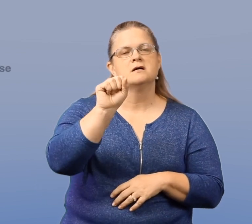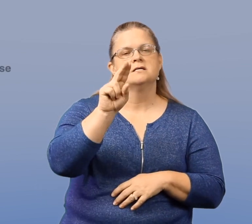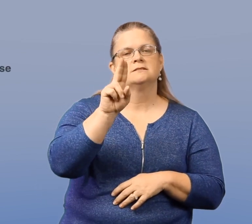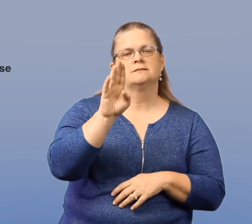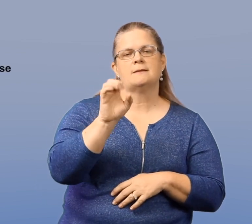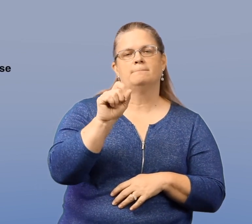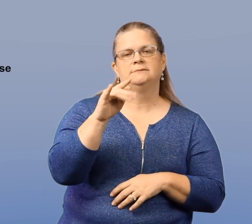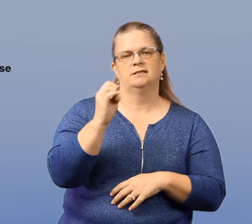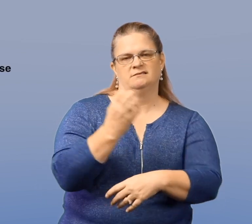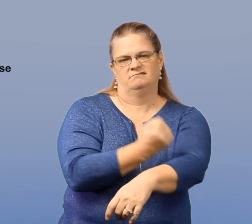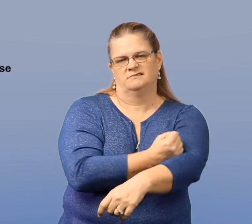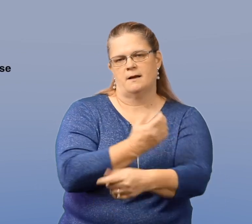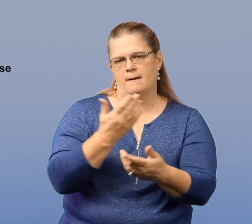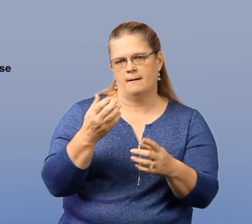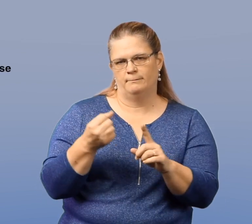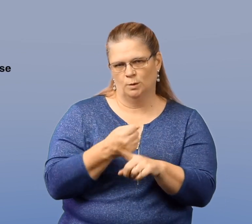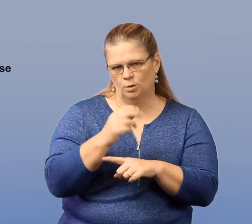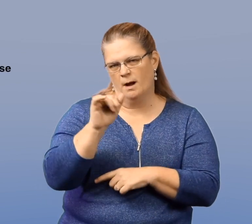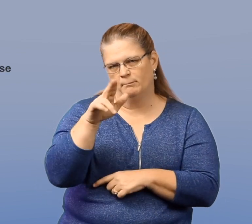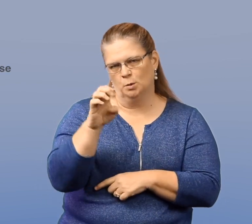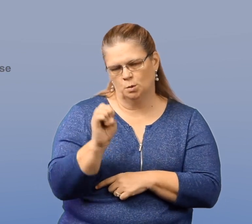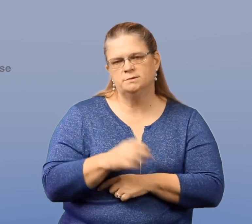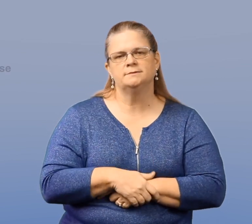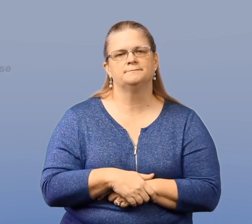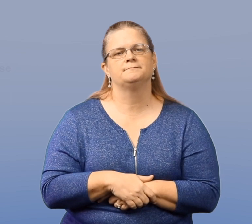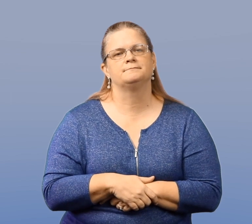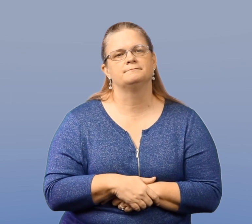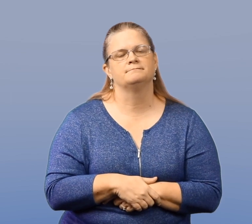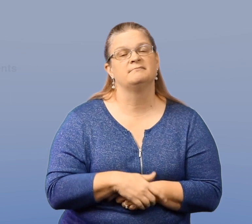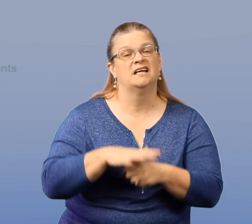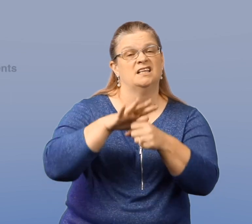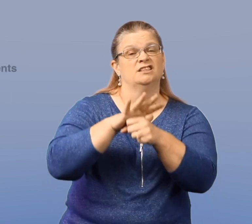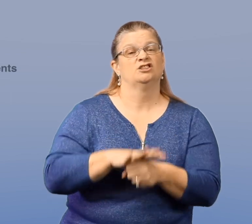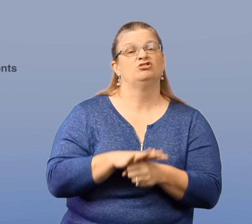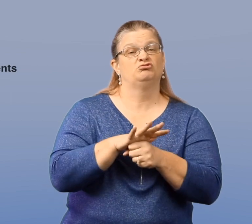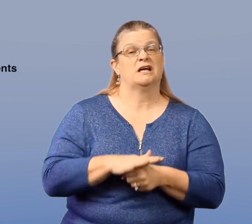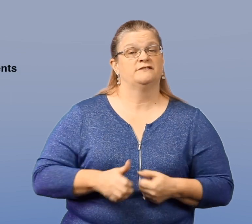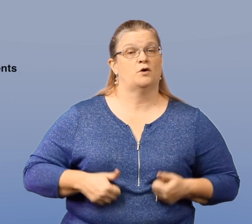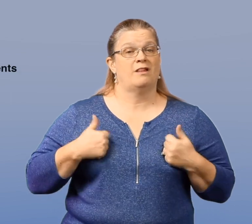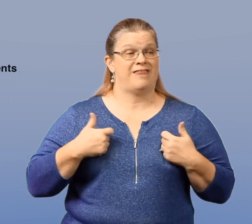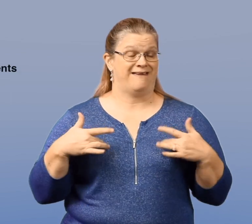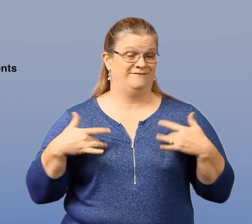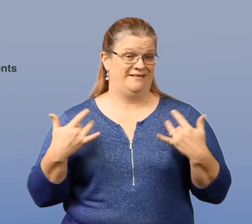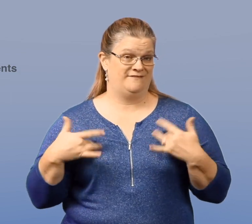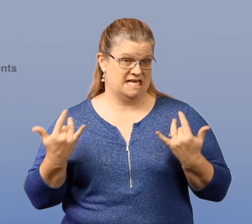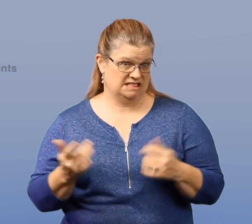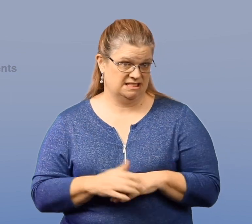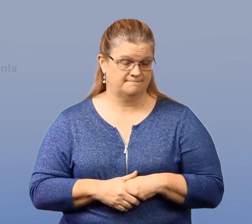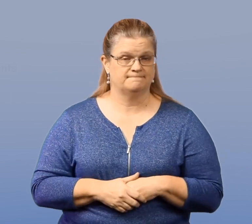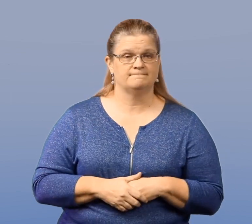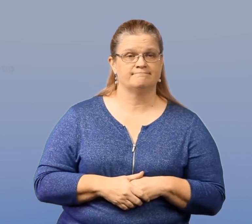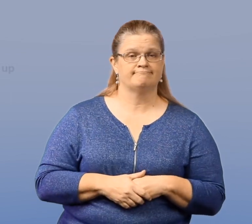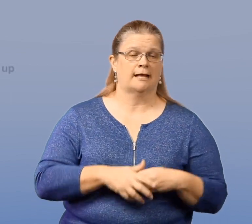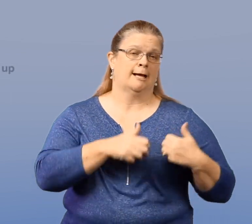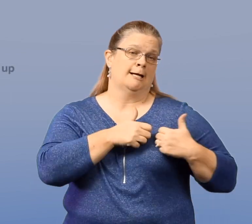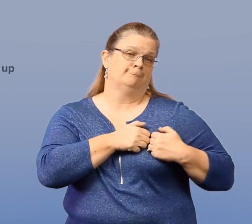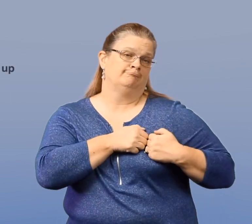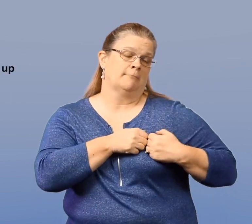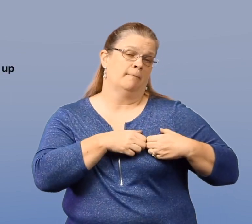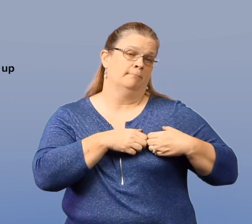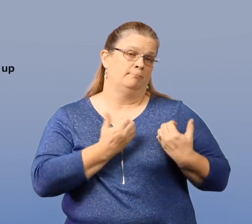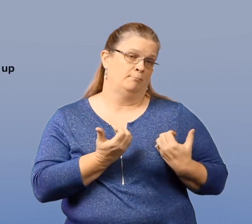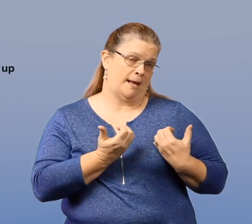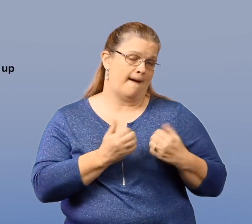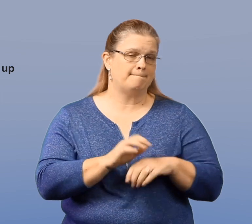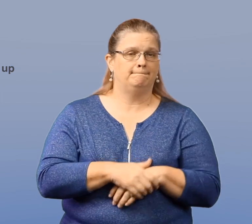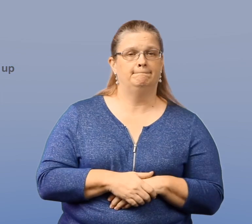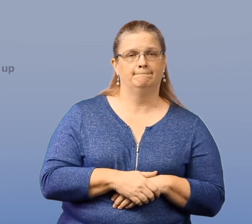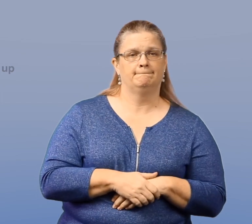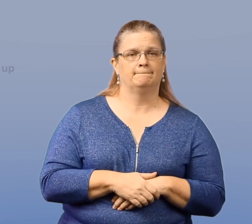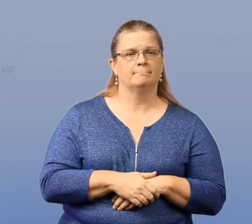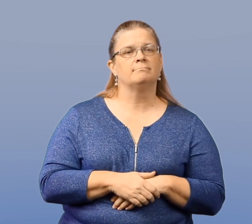Substance abuse, stressful life events, a break up with a significant other,